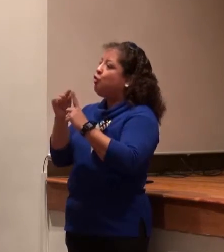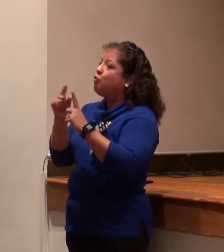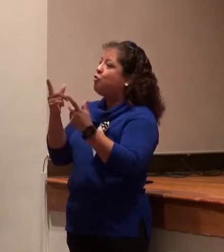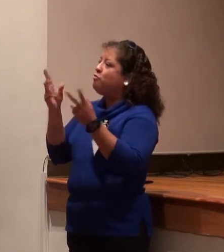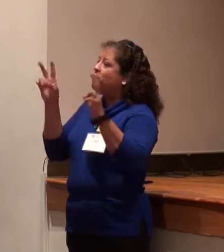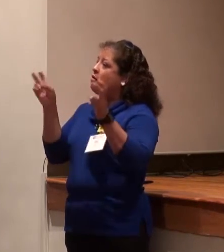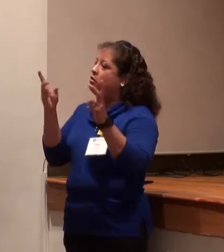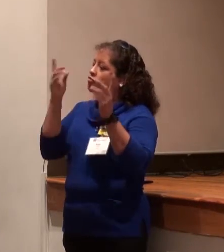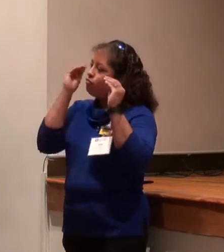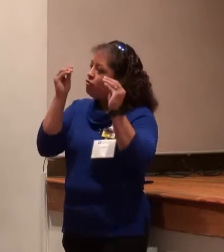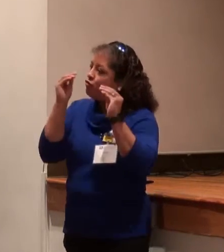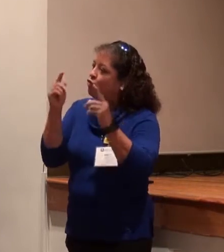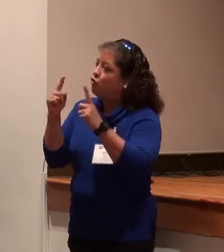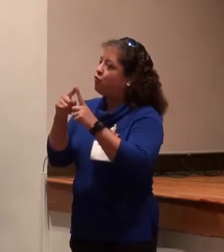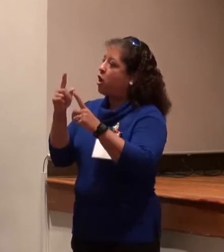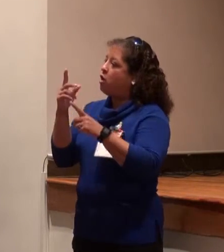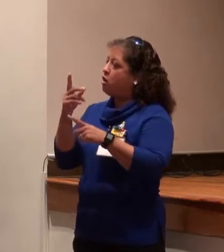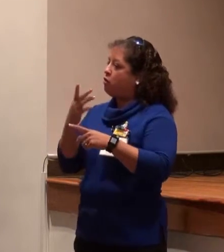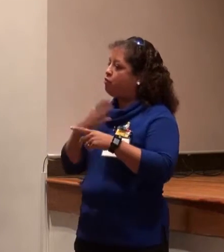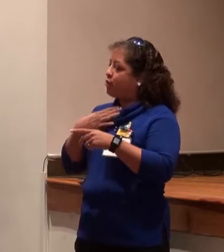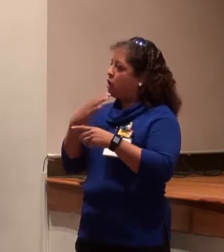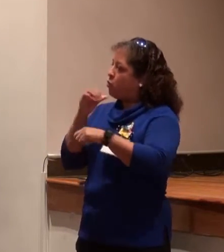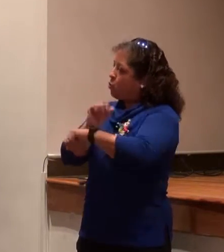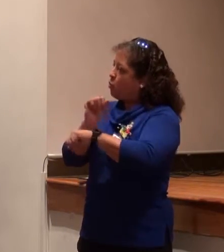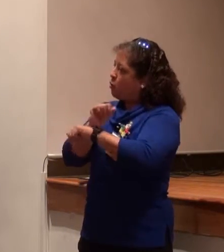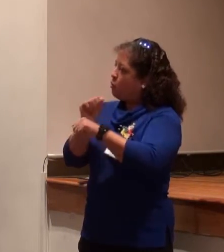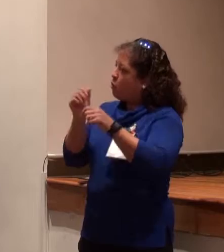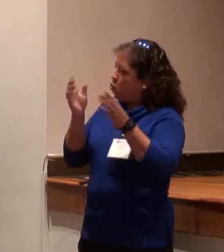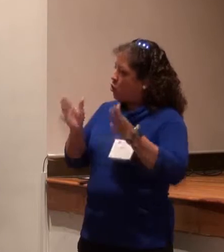We teach sign language. I teach them basic words.